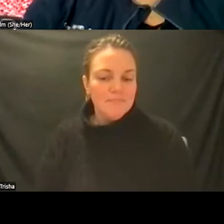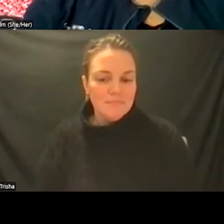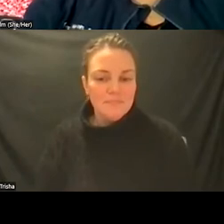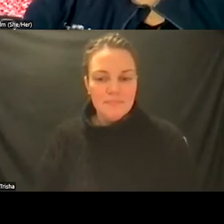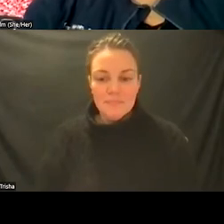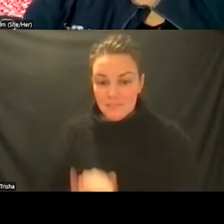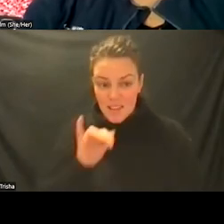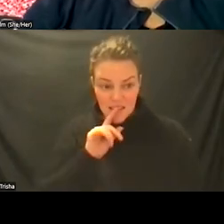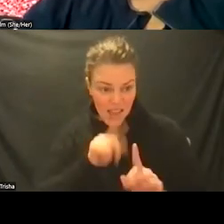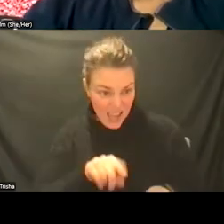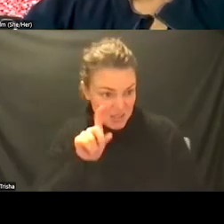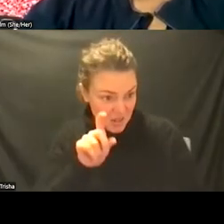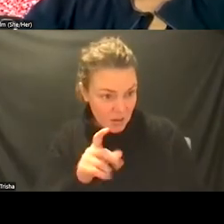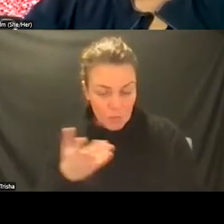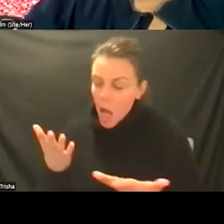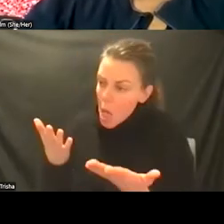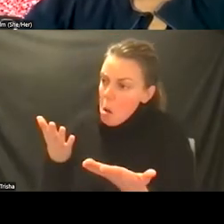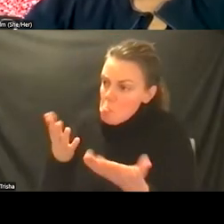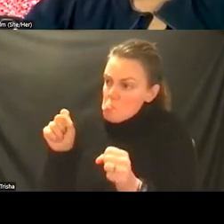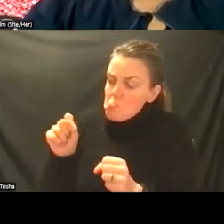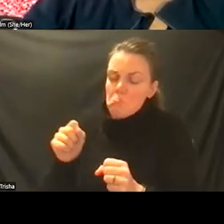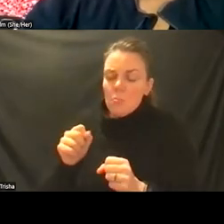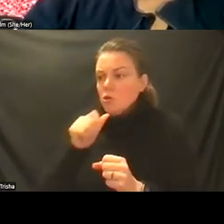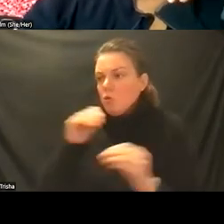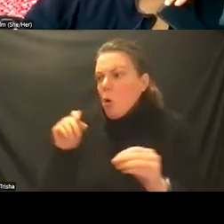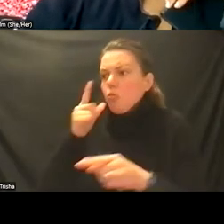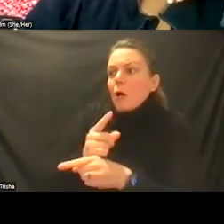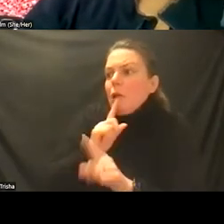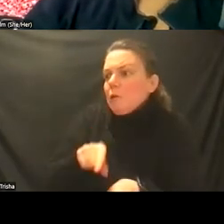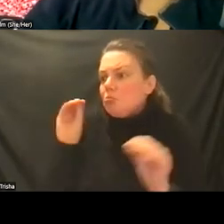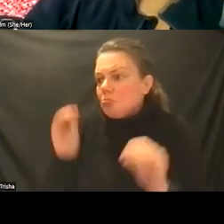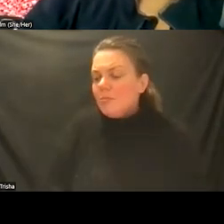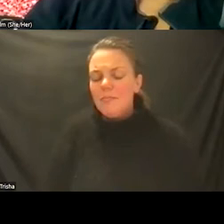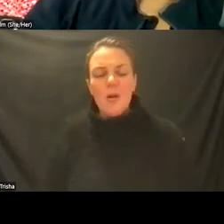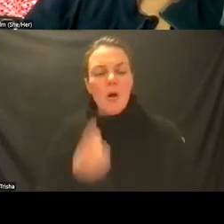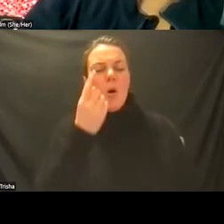answer to these things but one of the things that that george wrote about in a really interesting